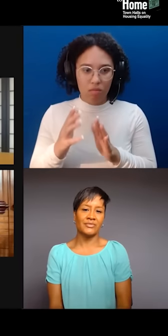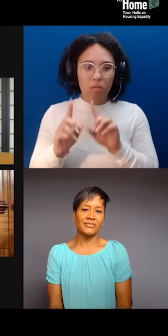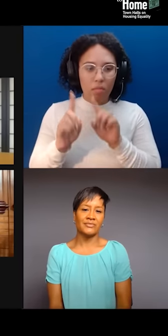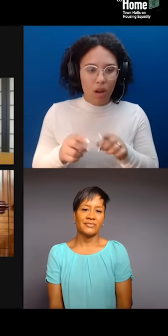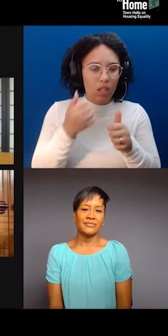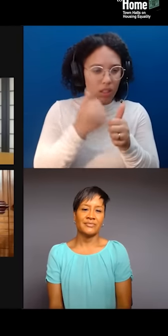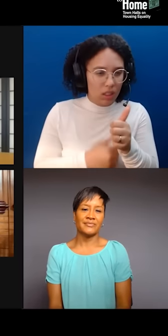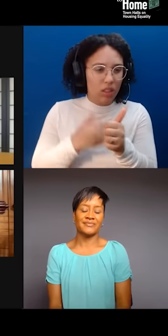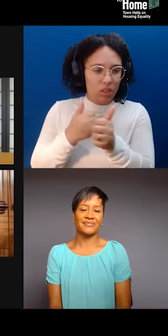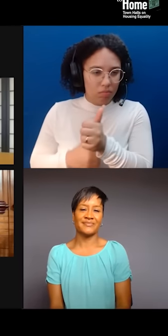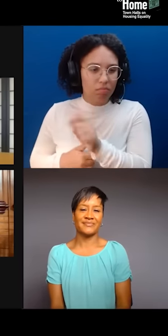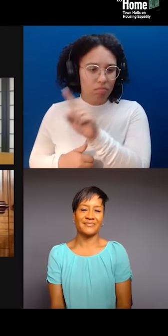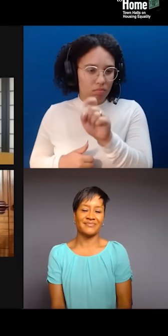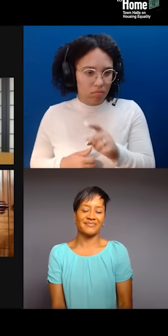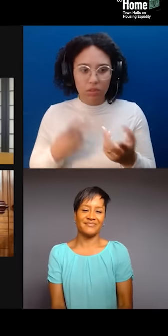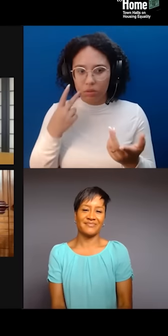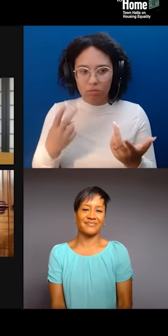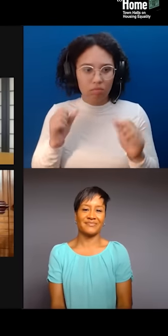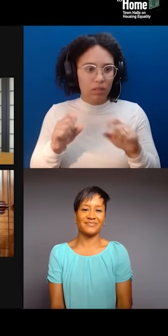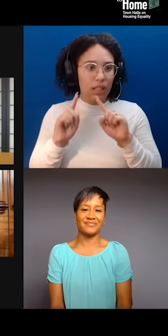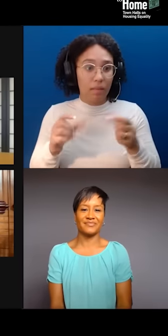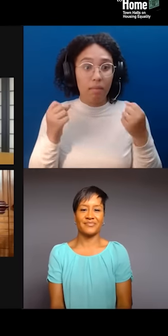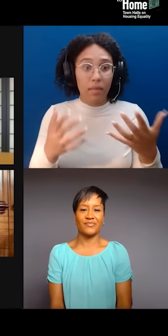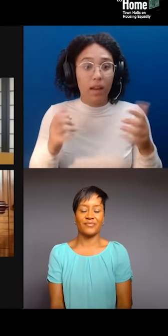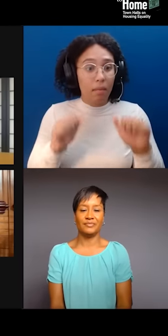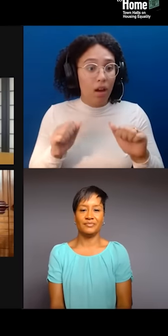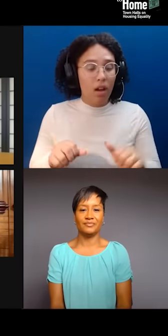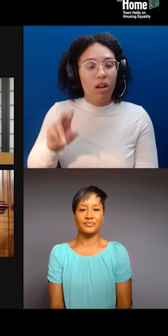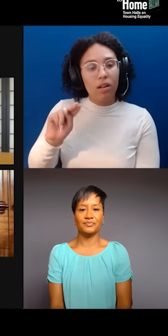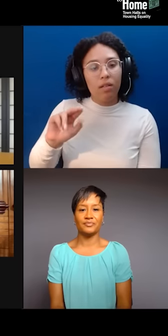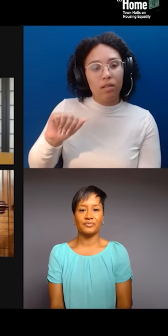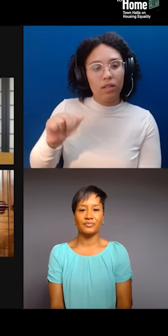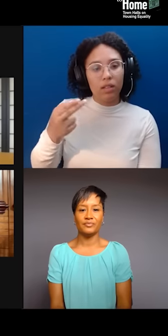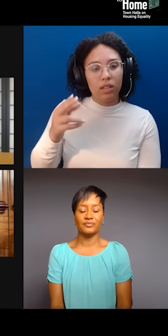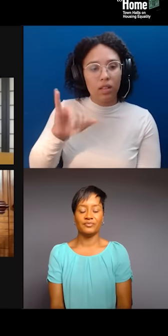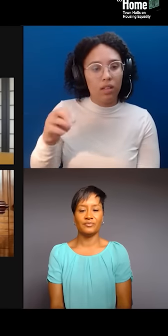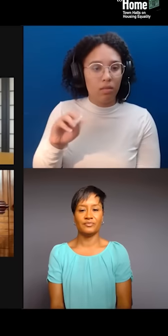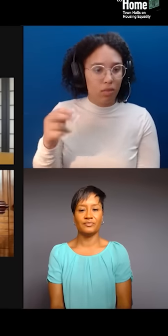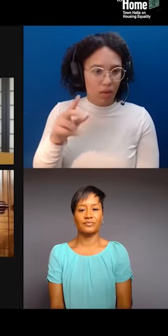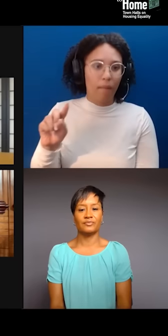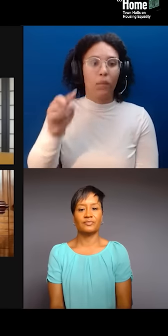Najmah, I'd like to take this first one up with you. Interested in other panelists thoughts